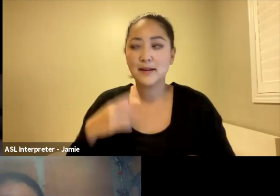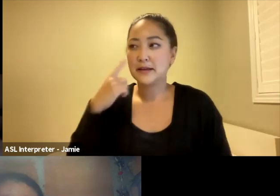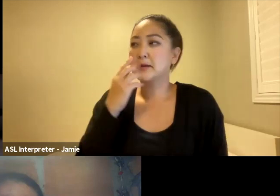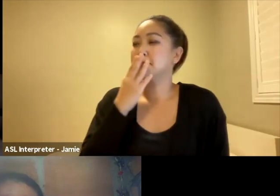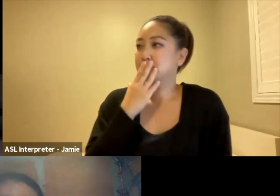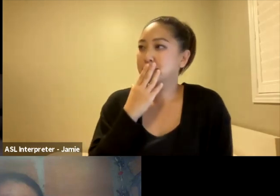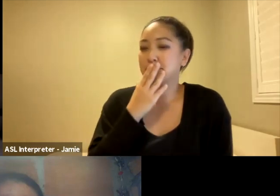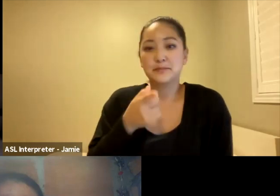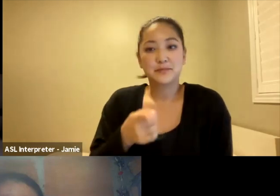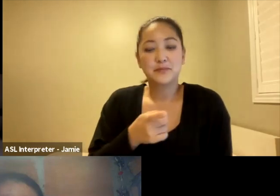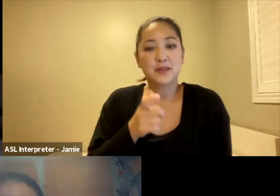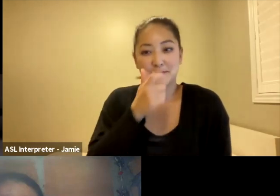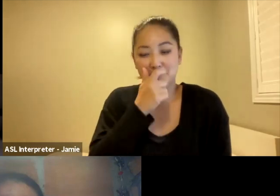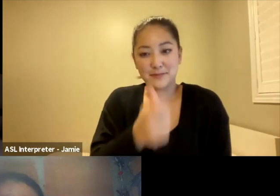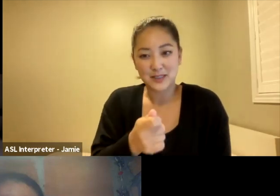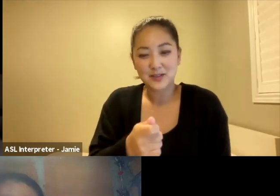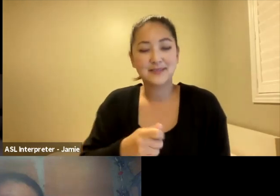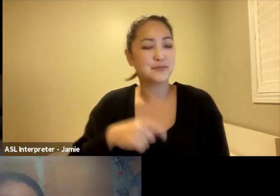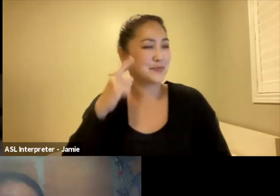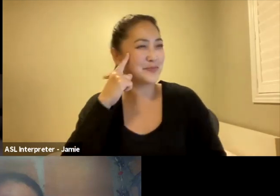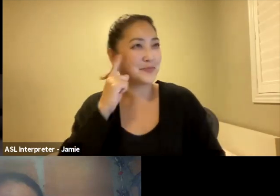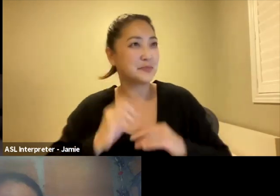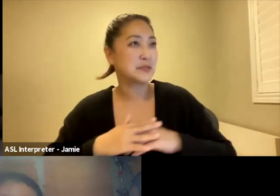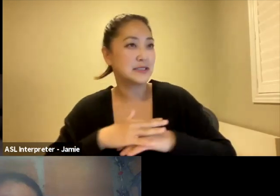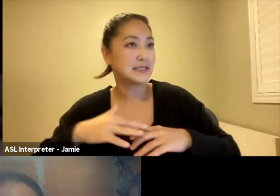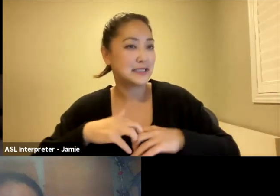and just thinking about Indigenous cinema and focusing the lens through the story